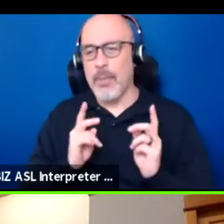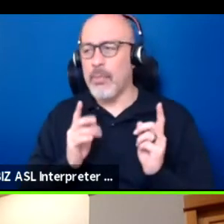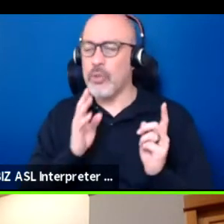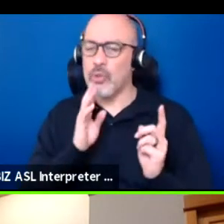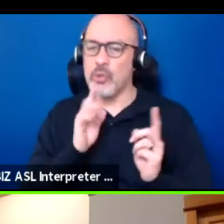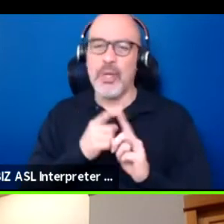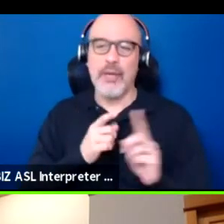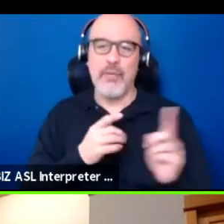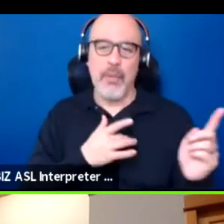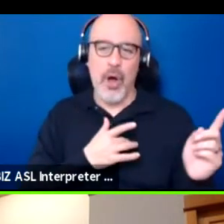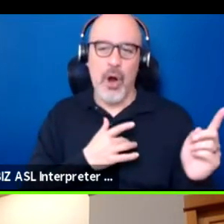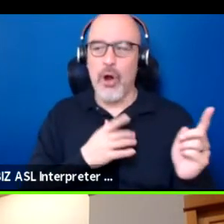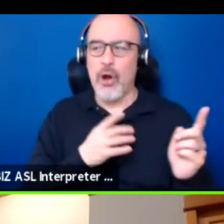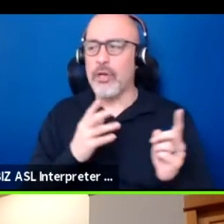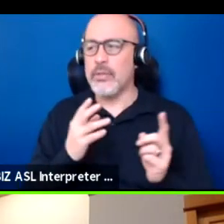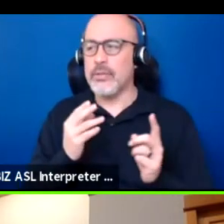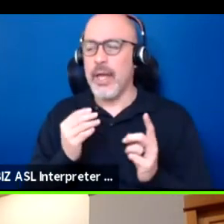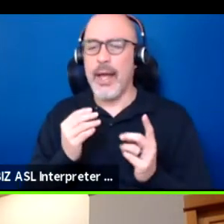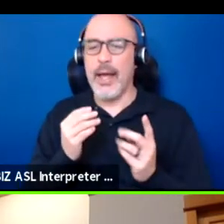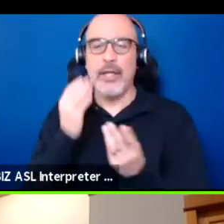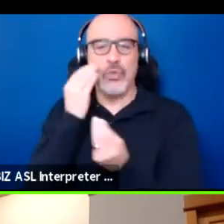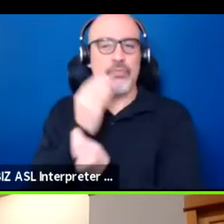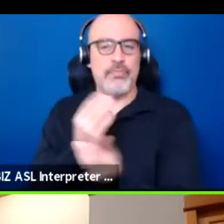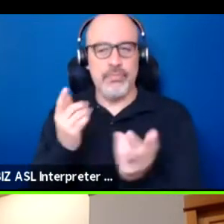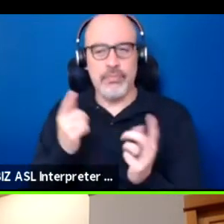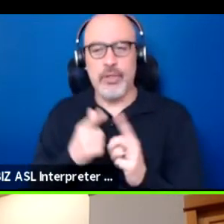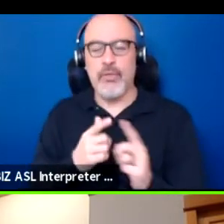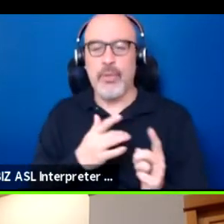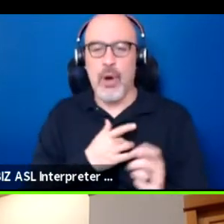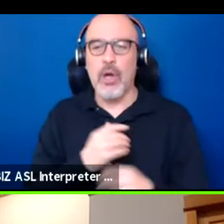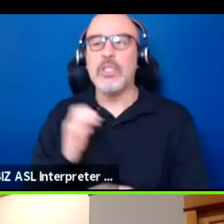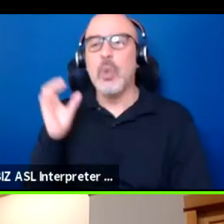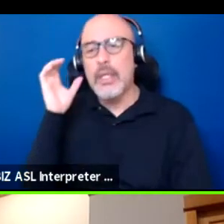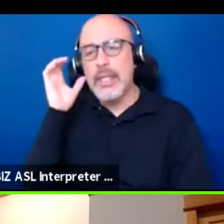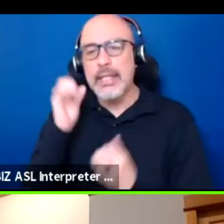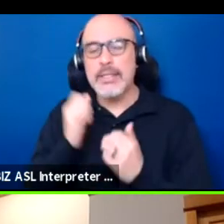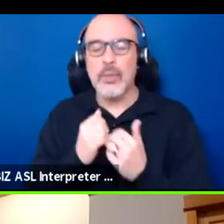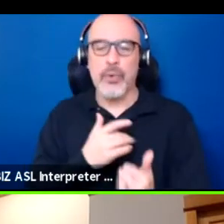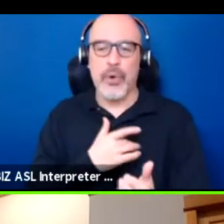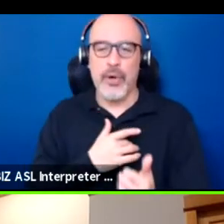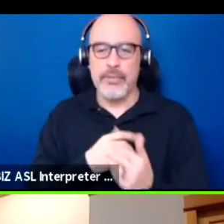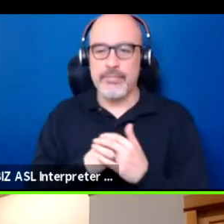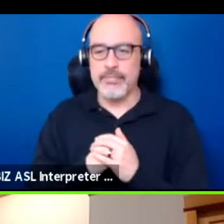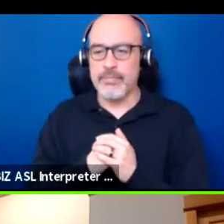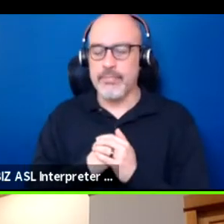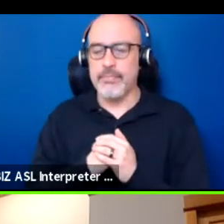and to come from the heart, to listen with your heart. And the work that we do here